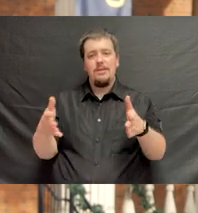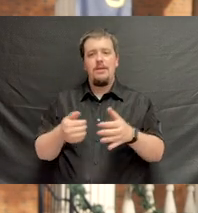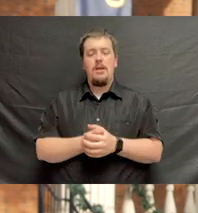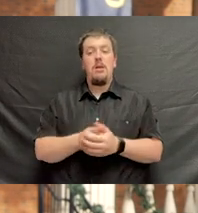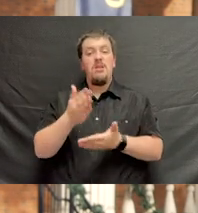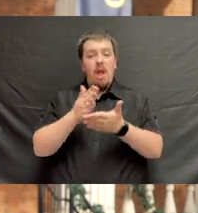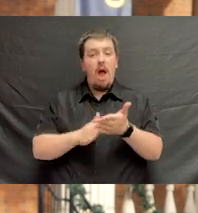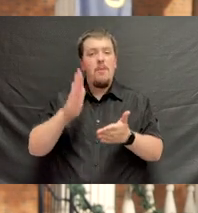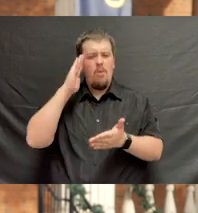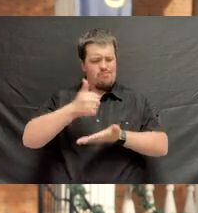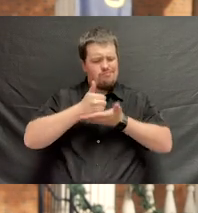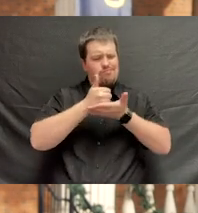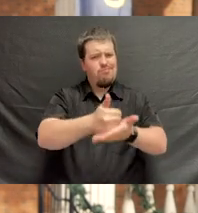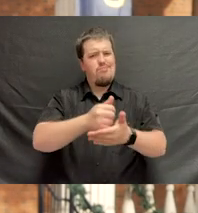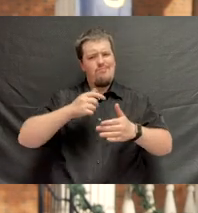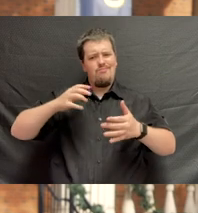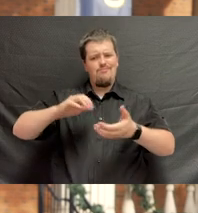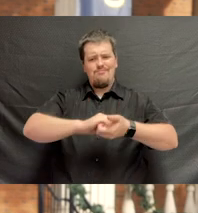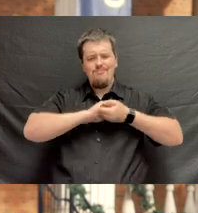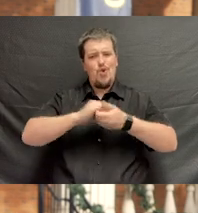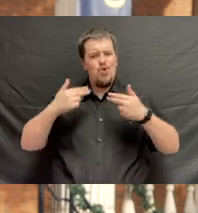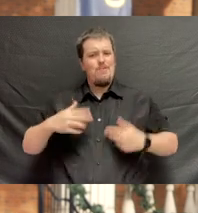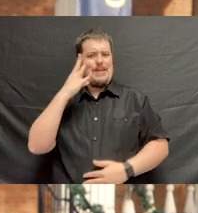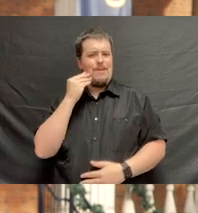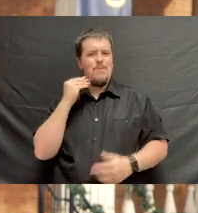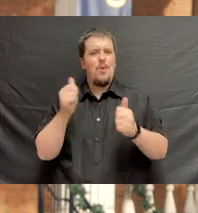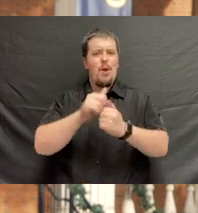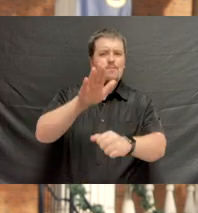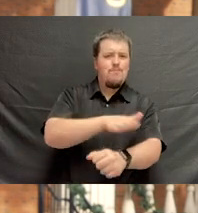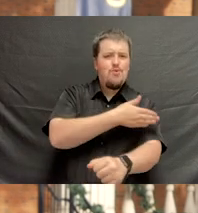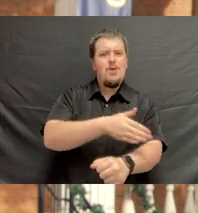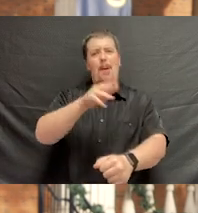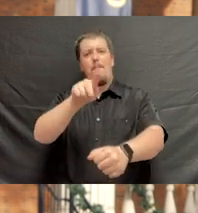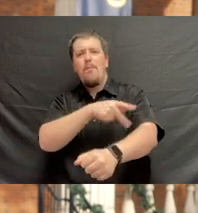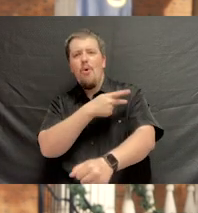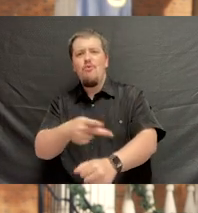Others of you will enrich our collective human experience with music, poetry, and art.